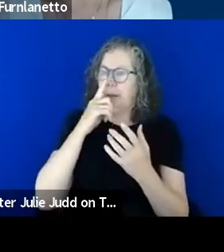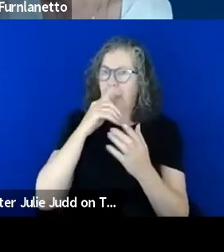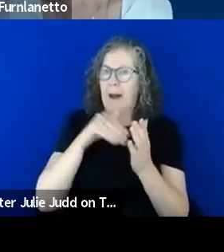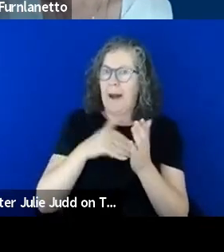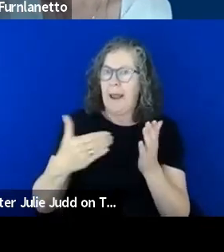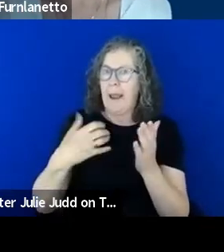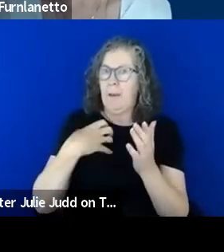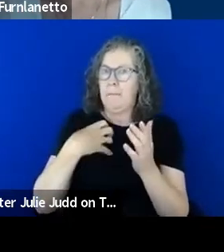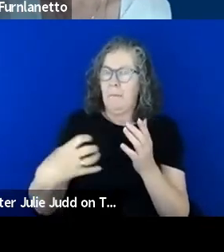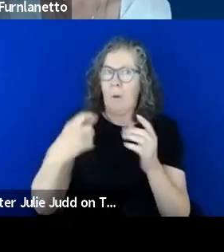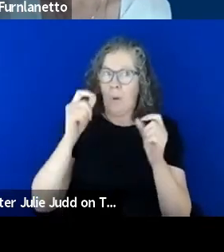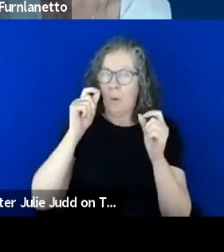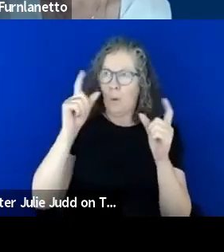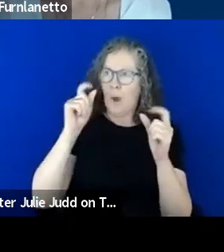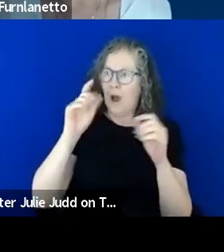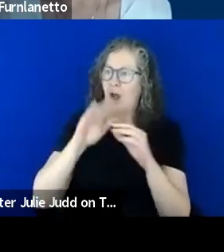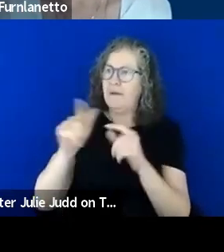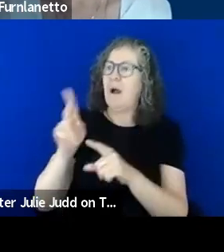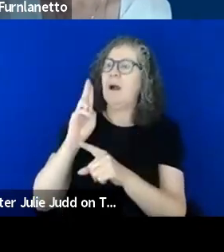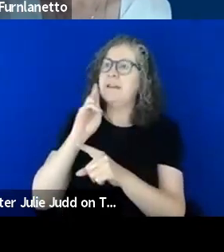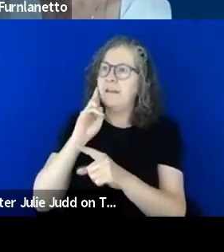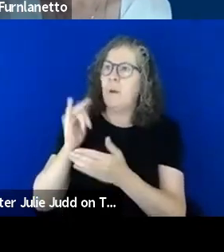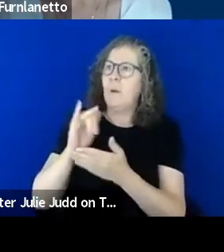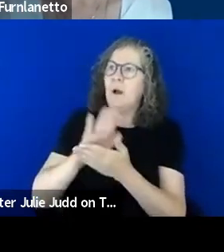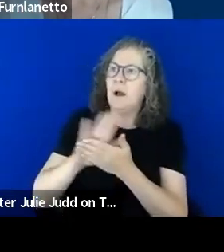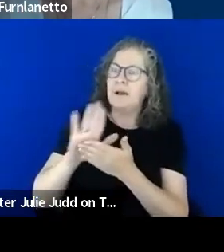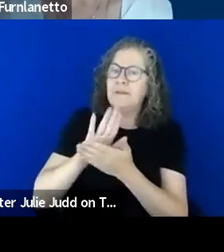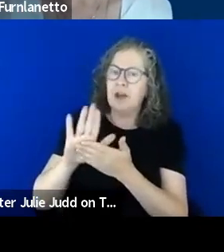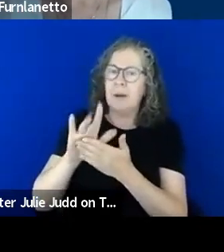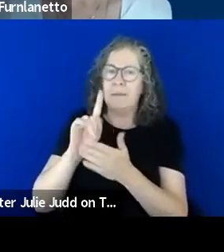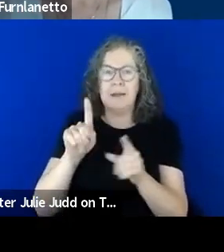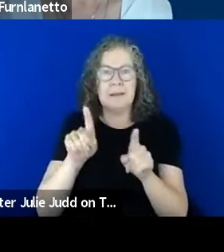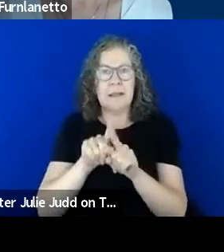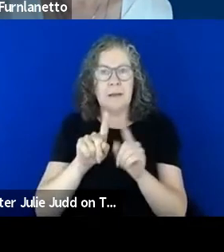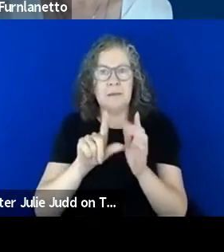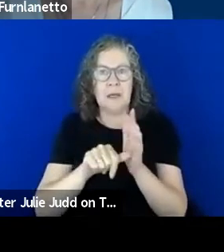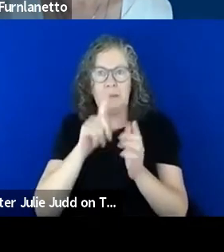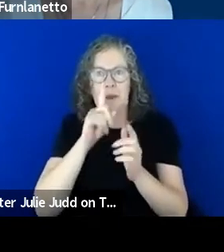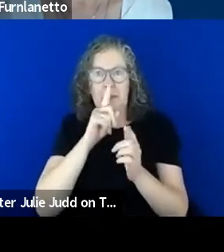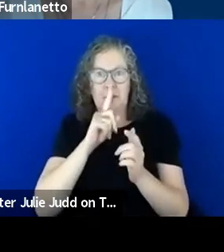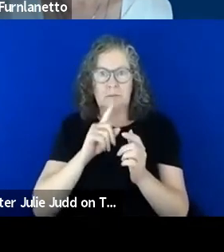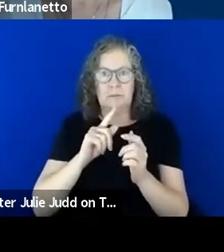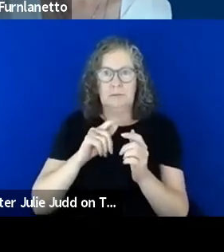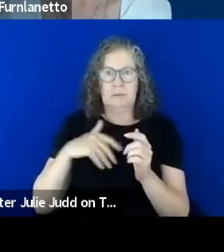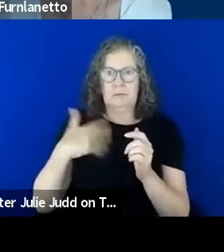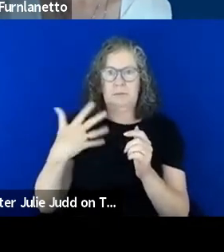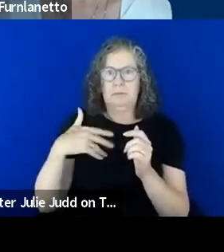people but in the same sense a lot of people were very reluctant to work with deaf and hard